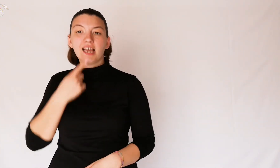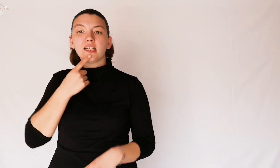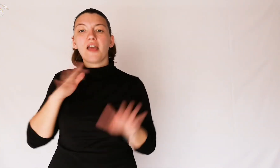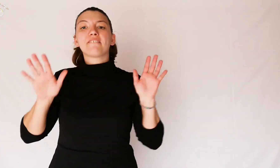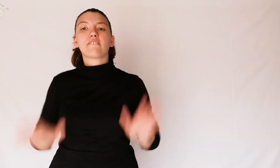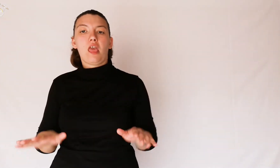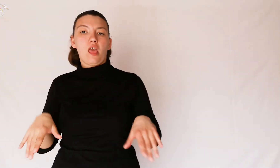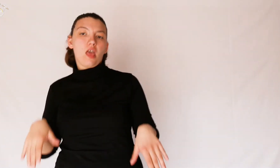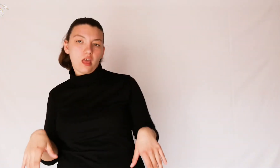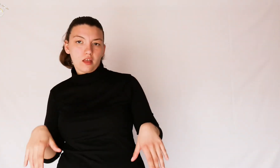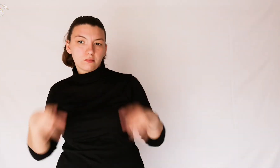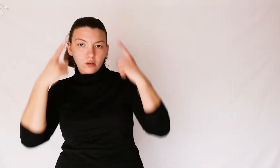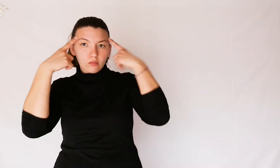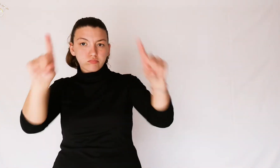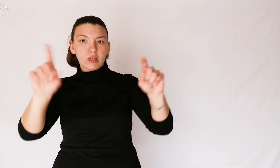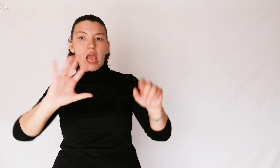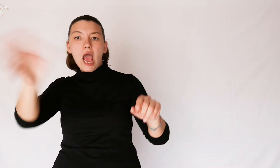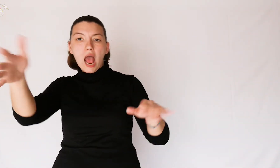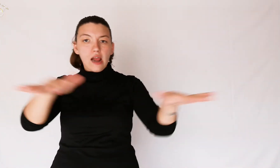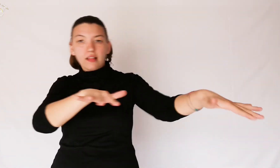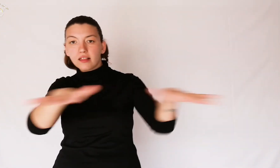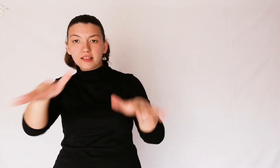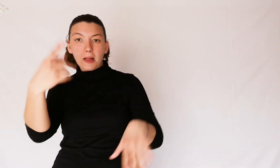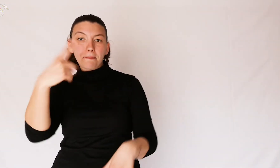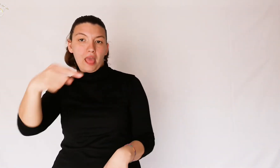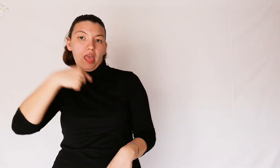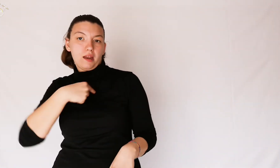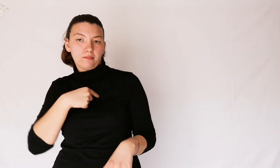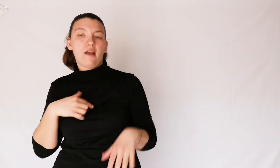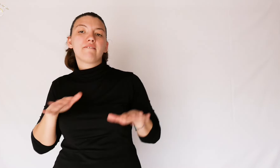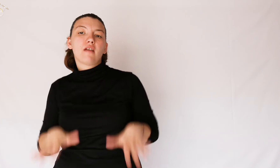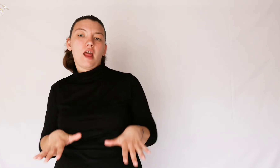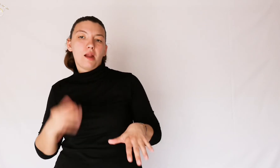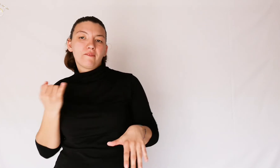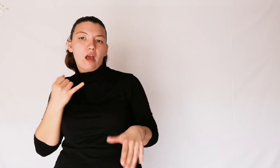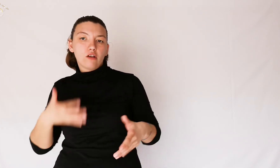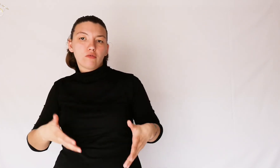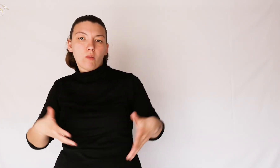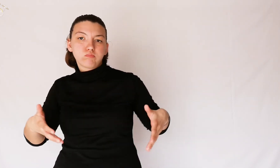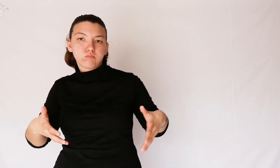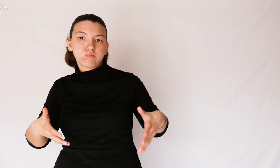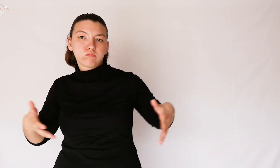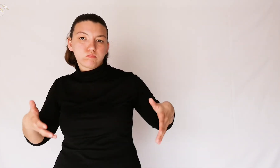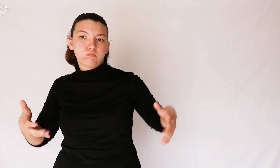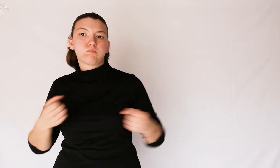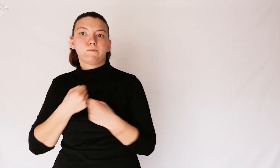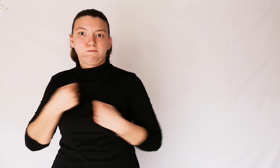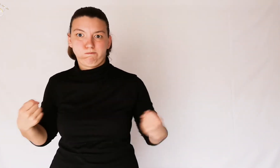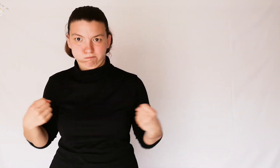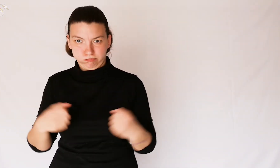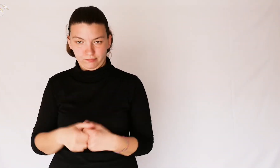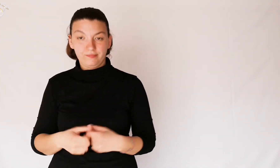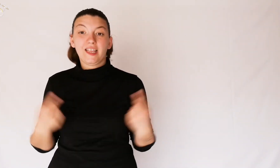Those who stand still and let others do things for themselves can easily gain weight,